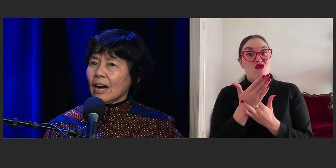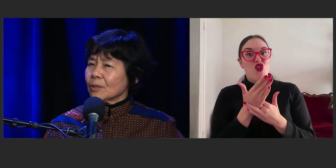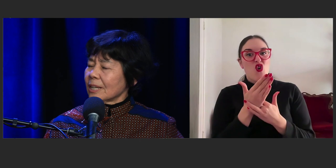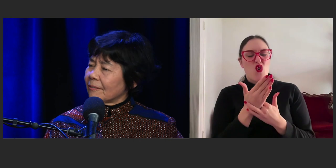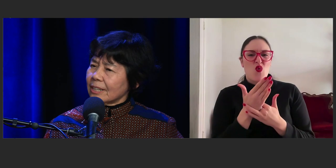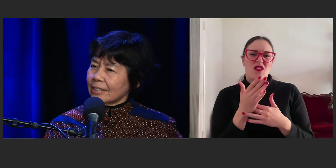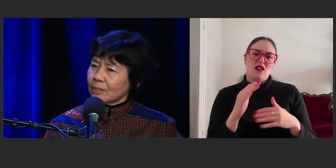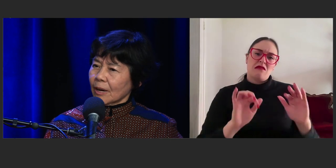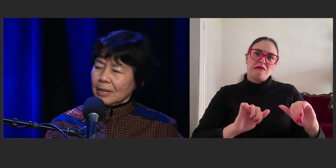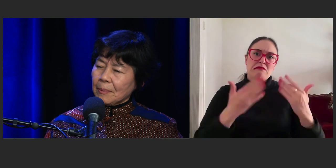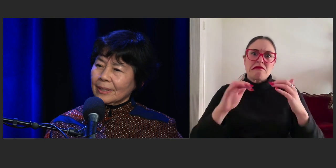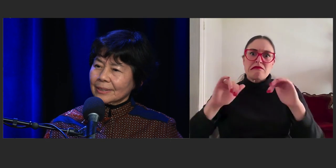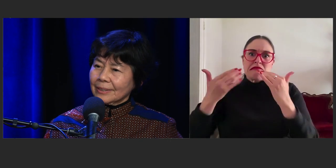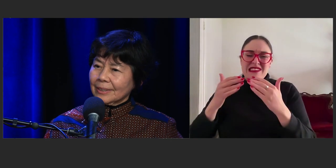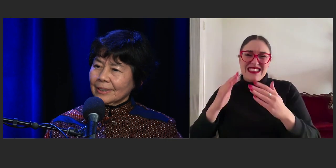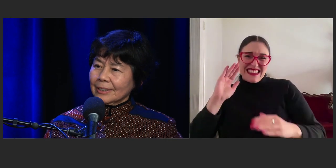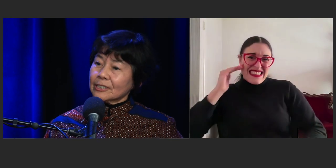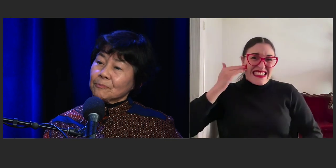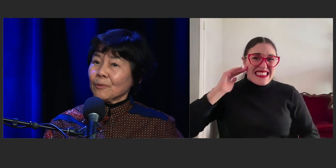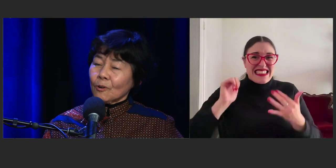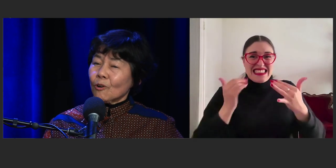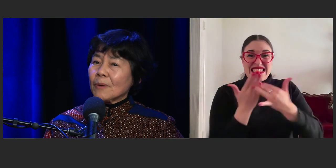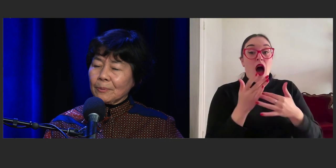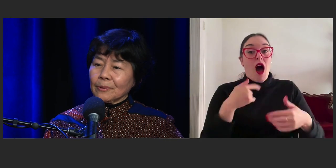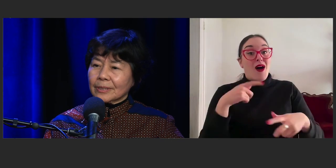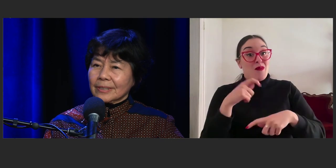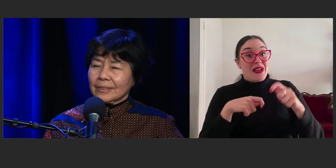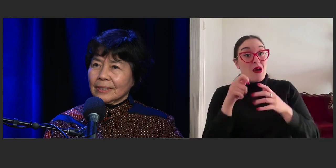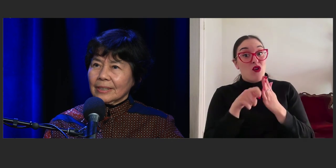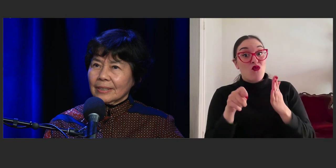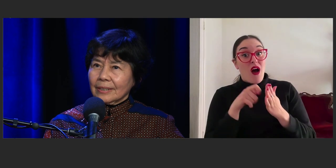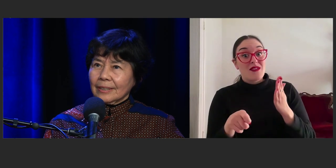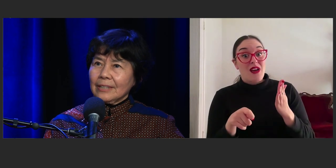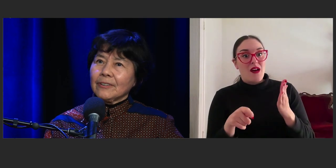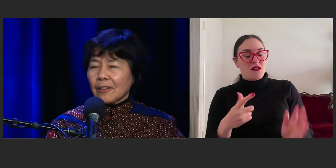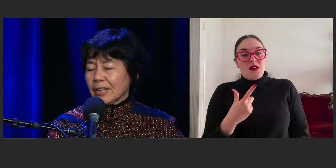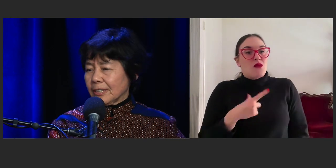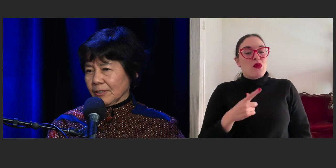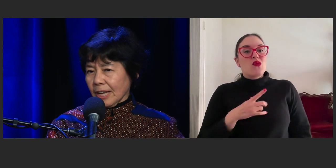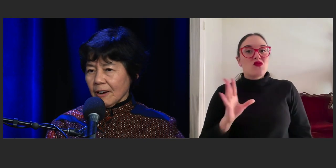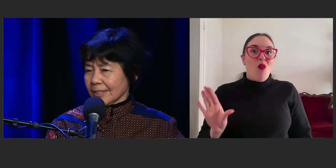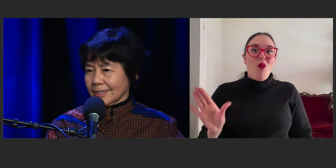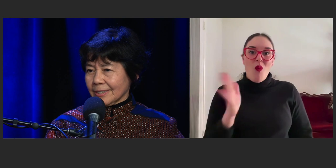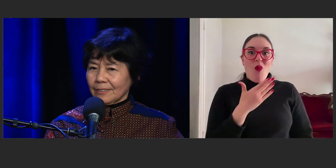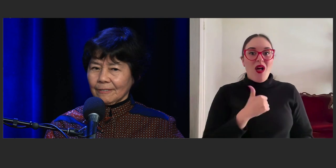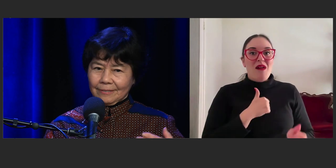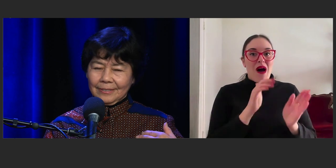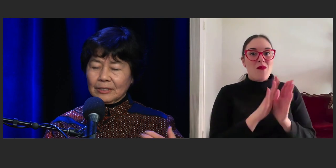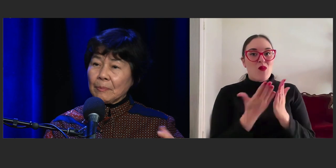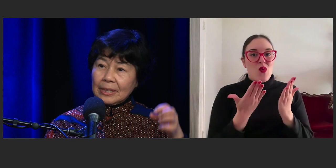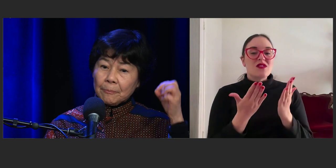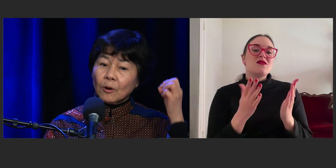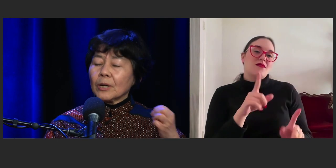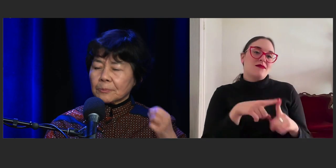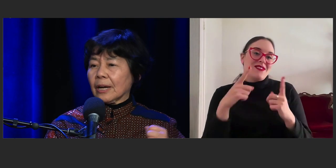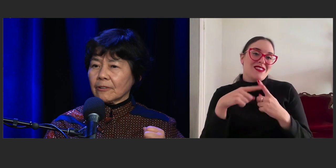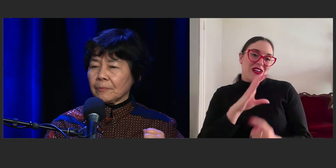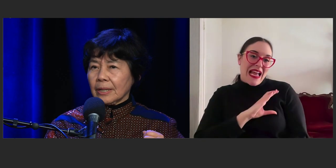I wouldn't have anything to write about, 'cause all my books, even though they're different characters, but they're always part of me